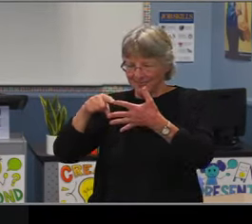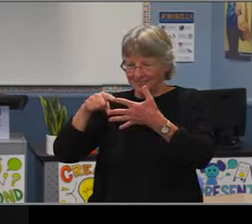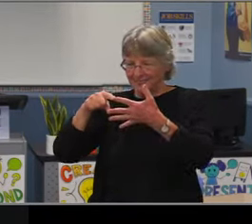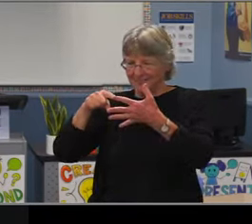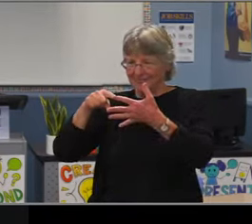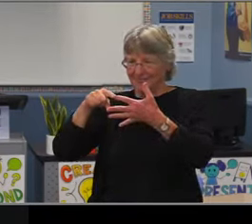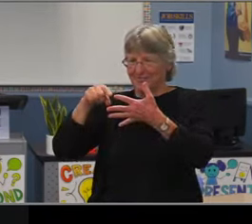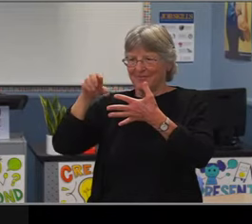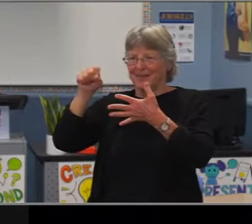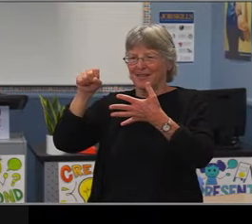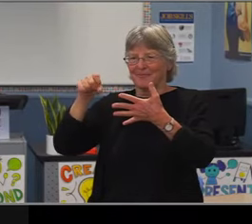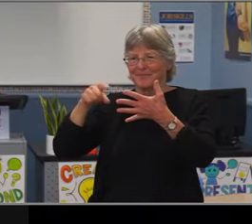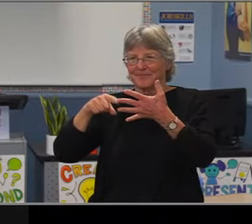from John Hopkins university.